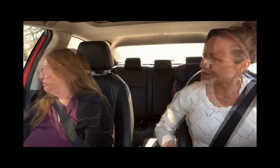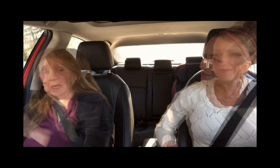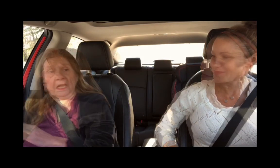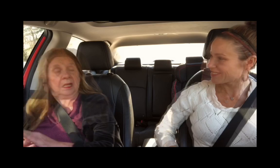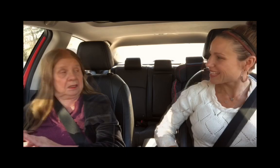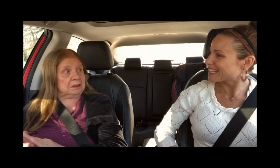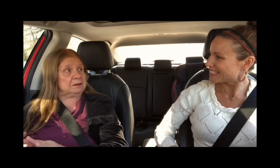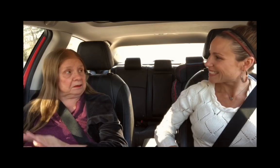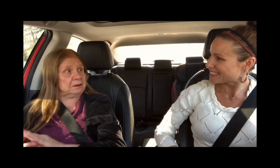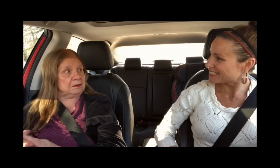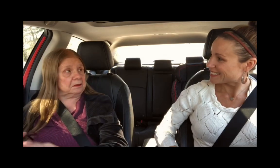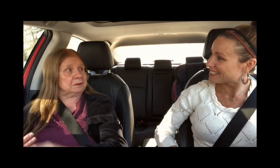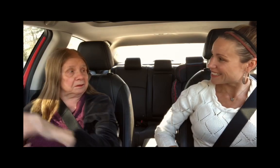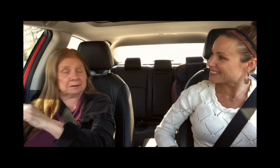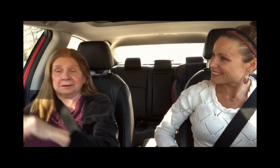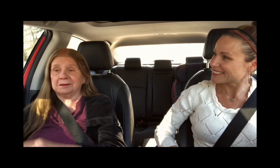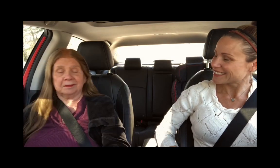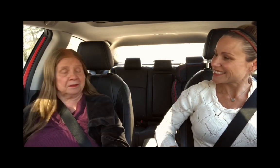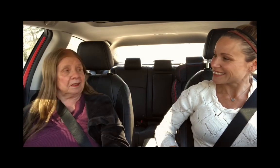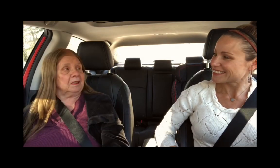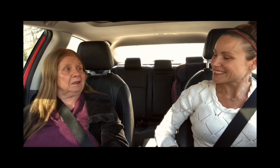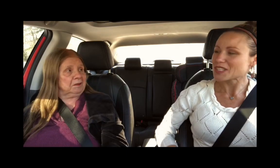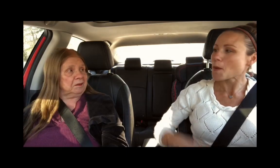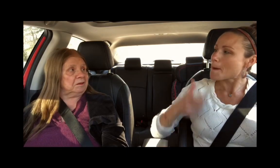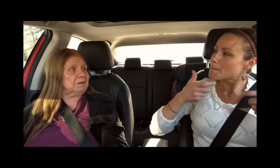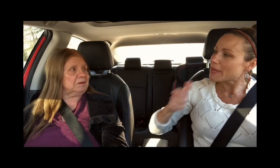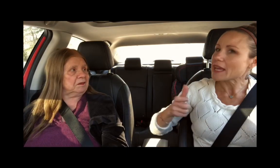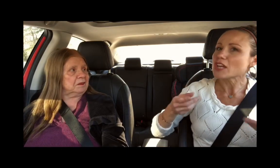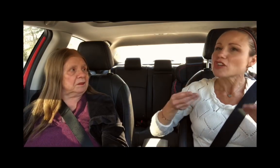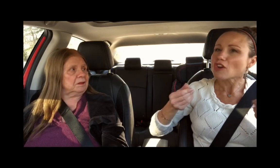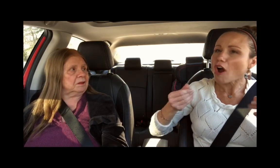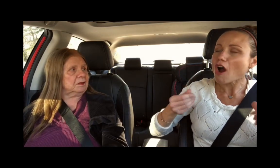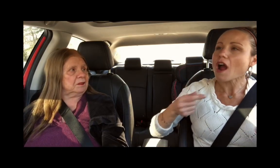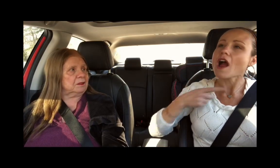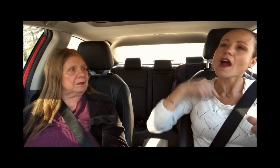It's nice.... We had a big yard